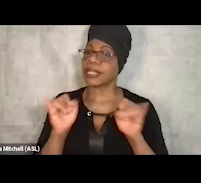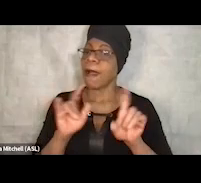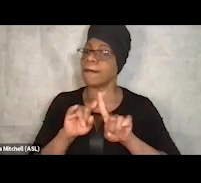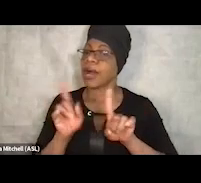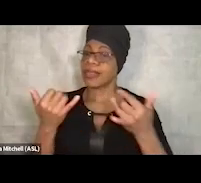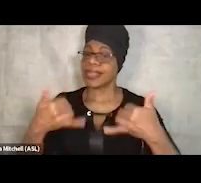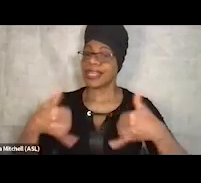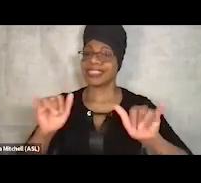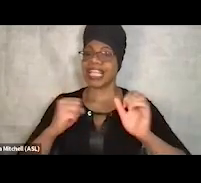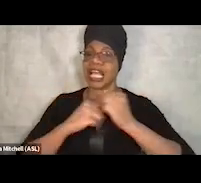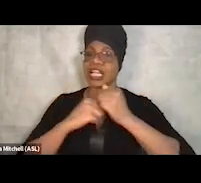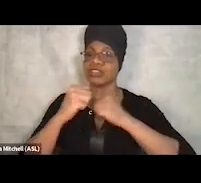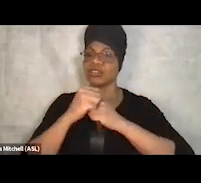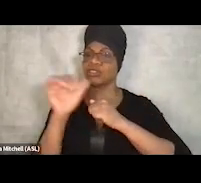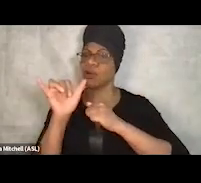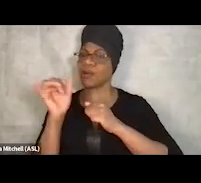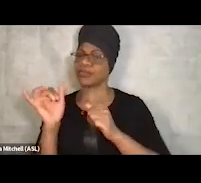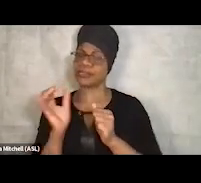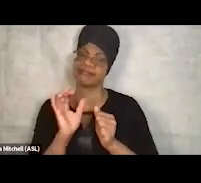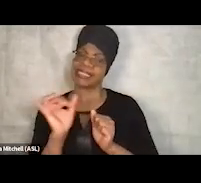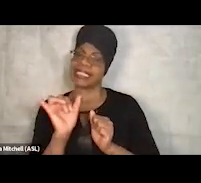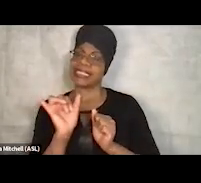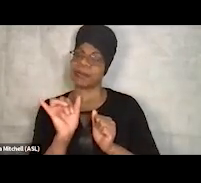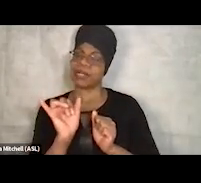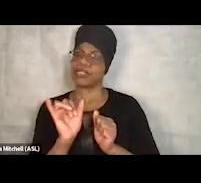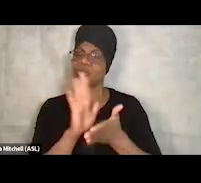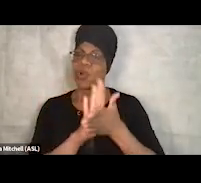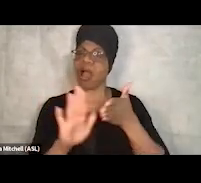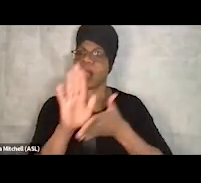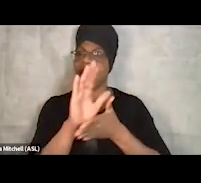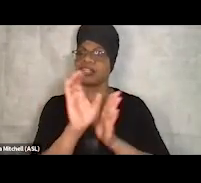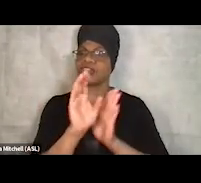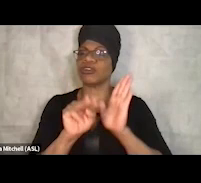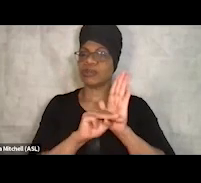almost like a college curriculum. There's certain requirements of the program that they have to meet.